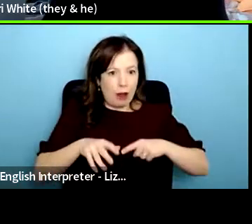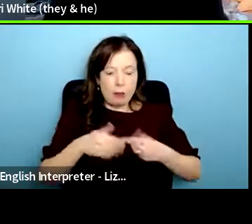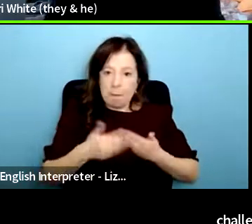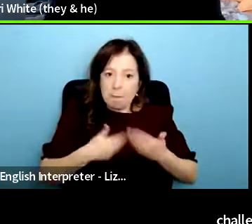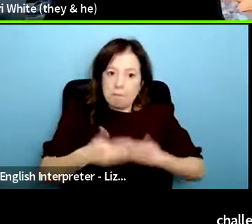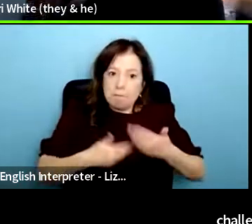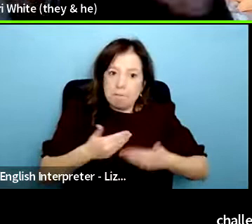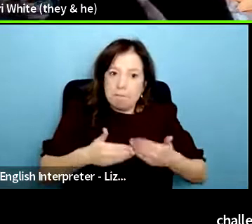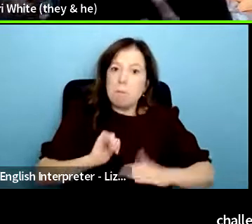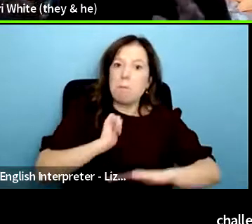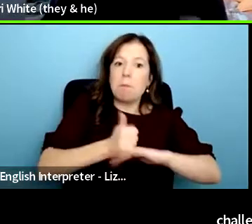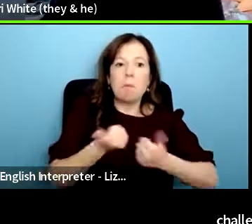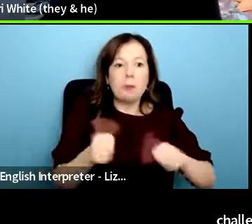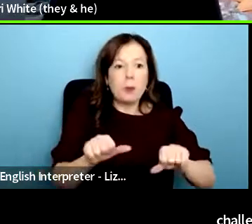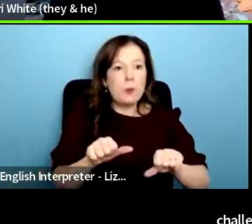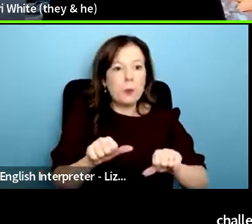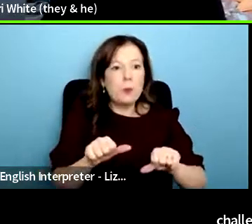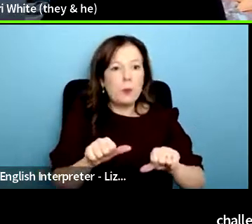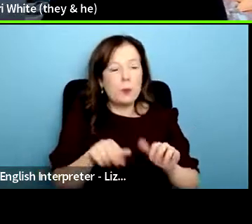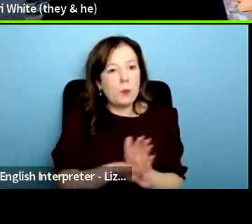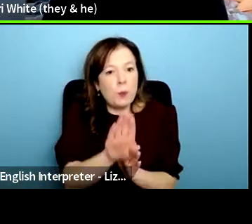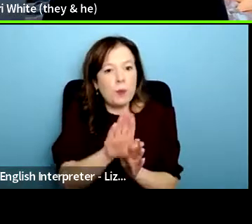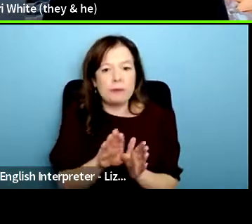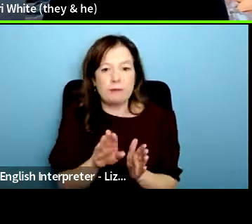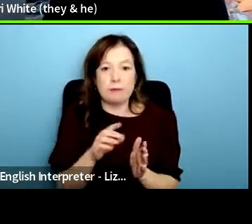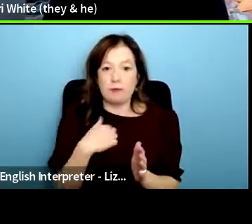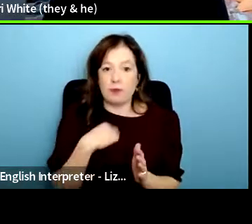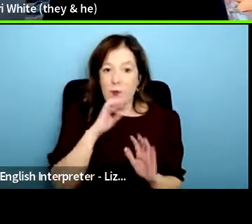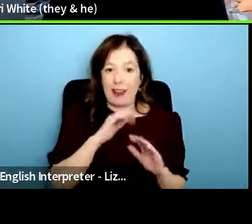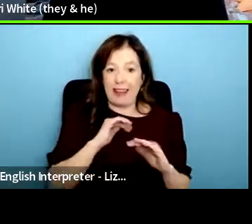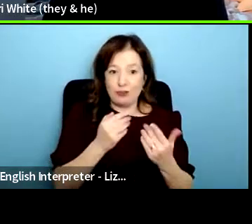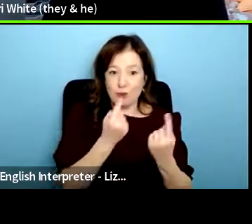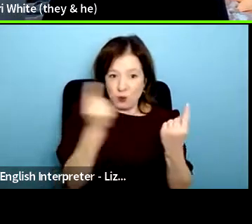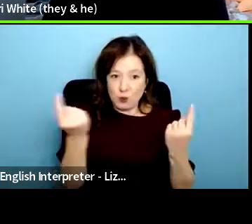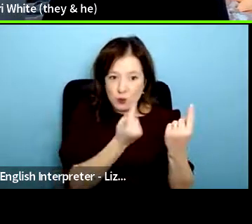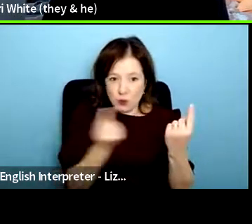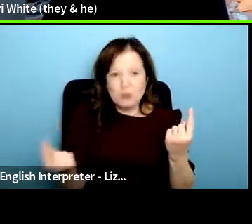all three of them in one go and then i'll hand over to each of them individually to kind of